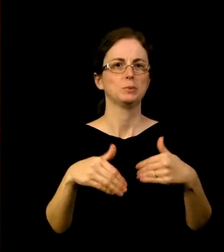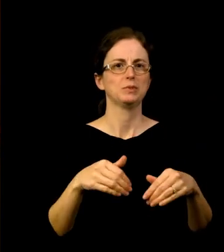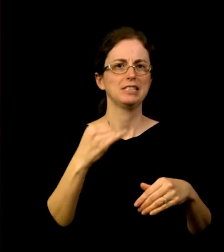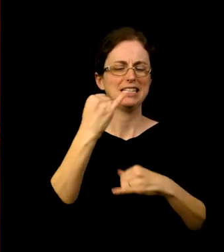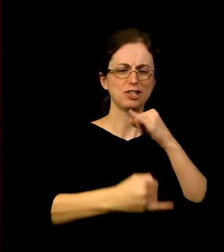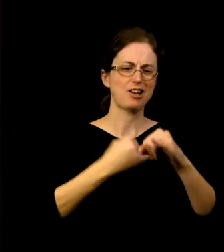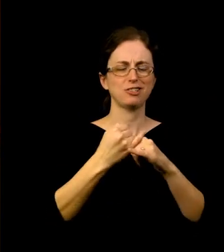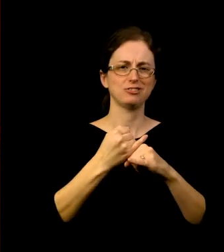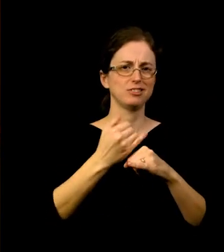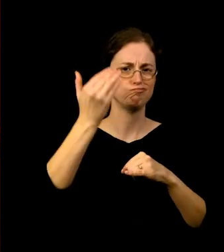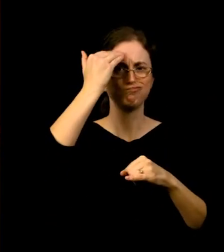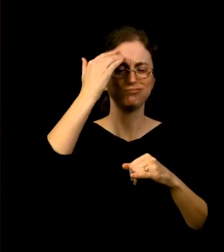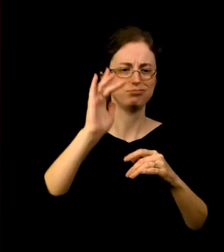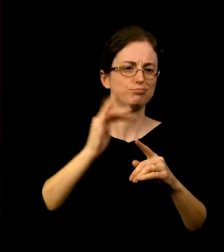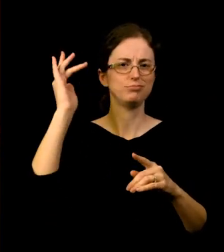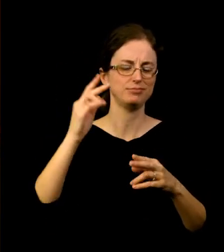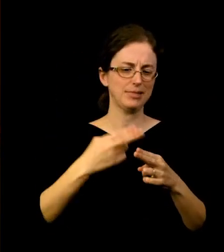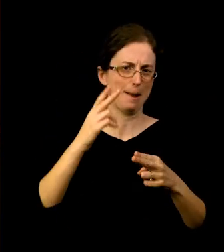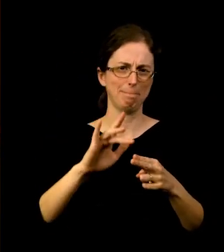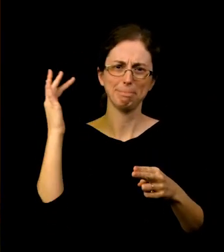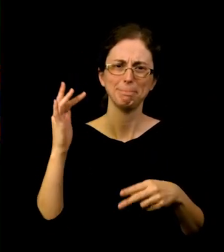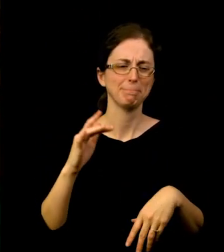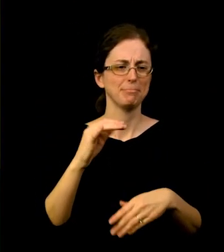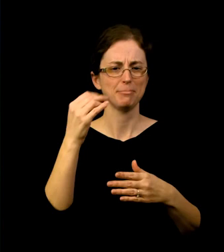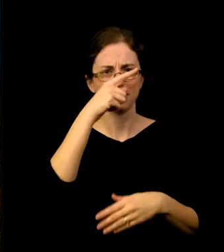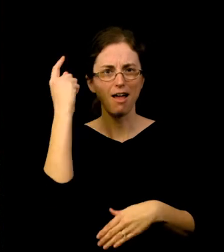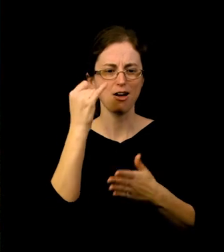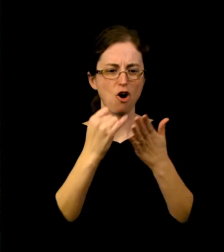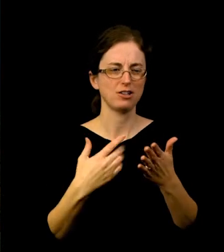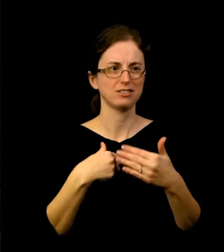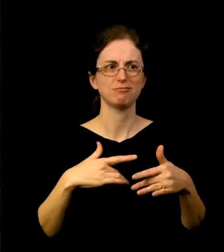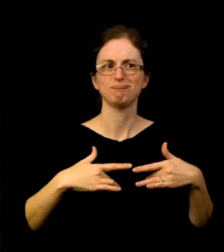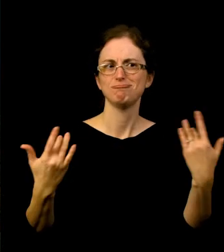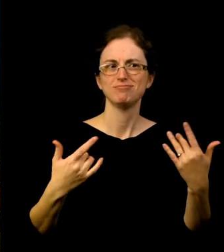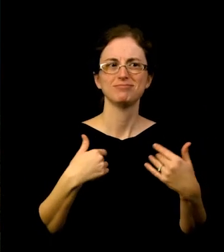I can't wait to go back, and I look forward to seeing you there soon. Greetings to all the board members,